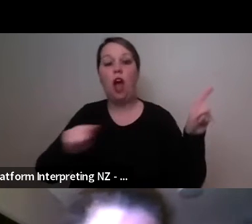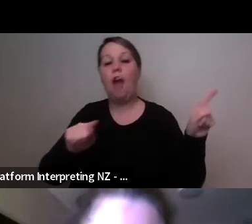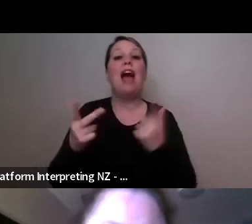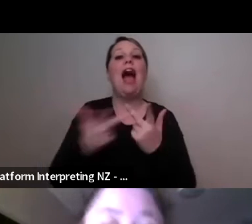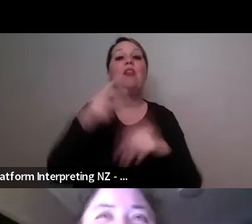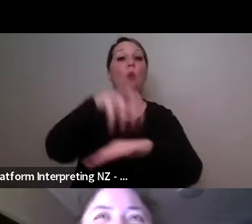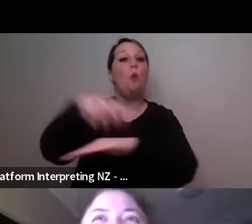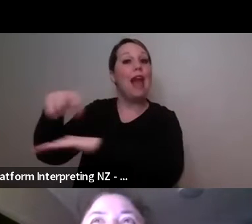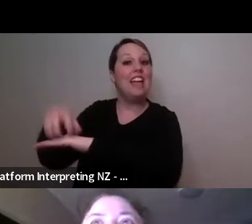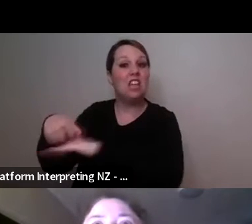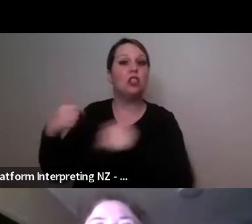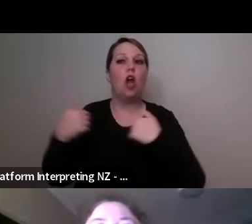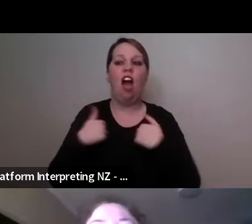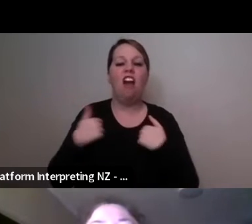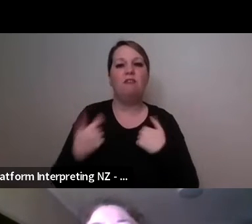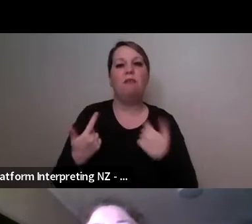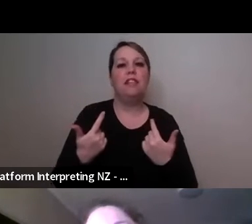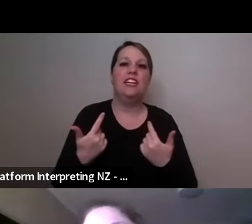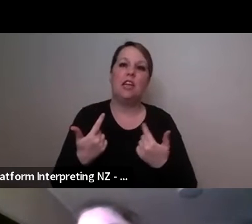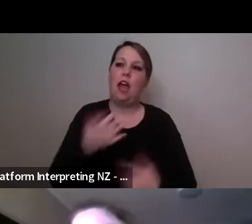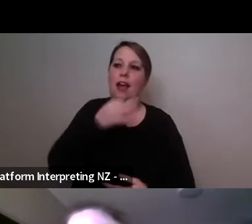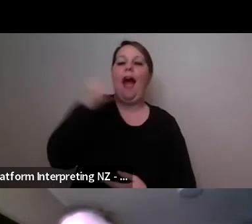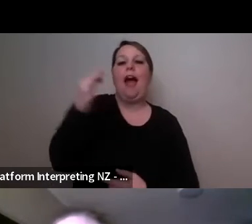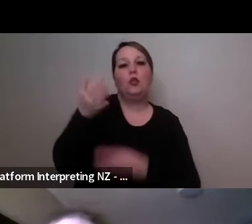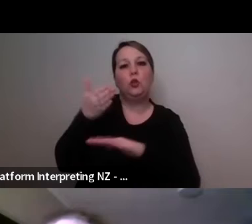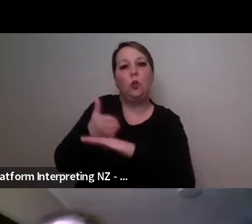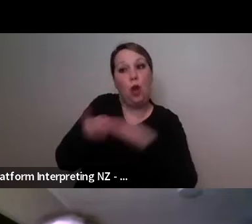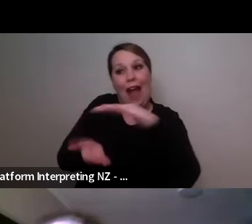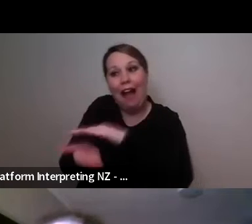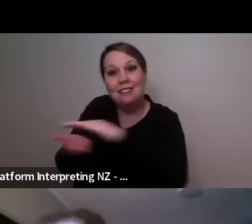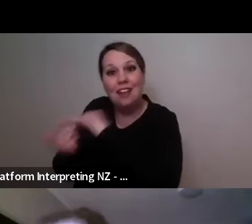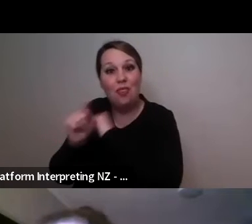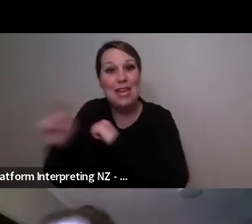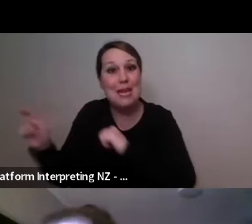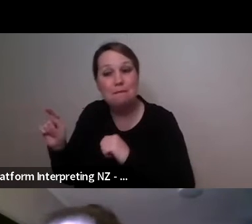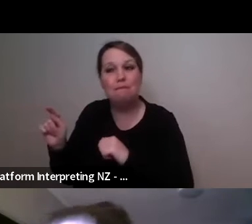and and working with other artists but also now looking at the work that I want to make as well